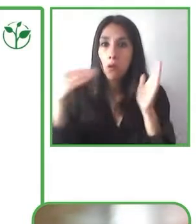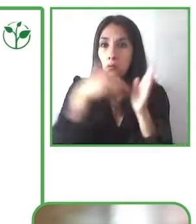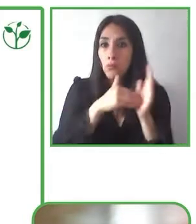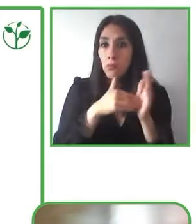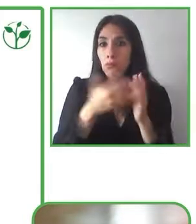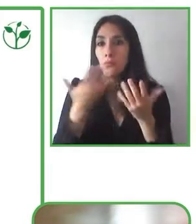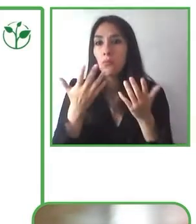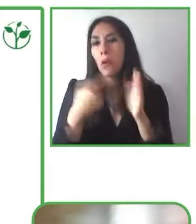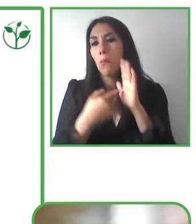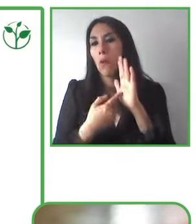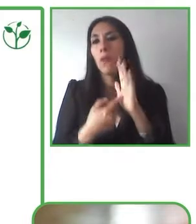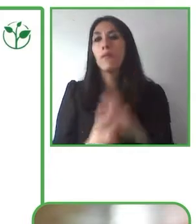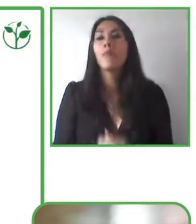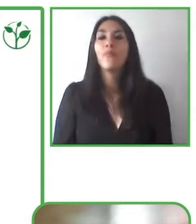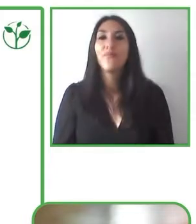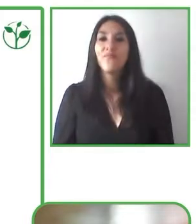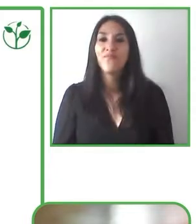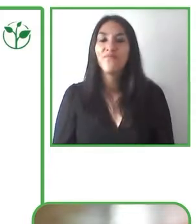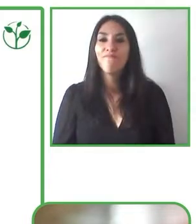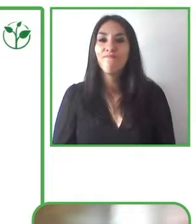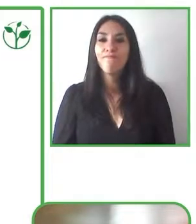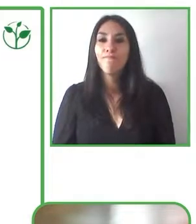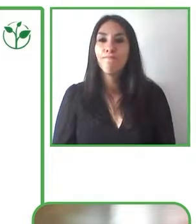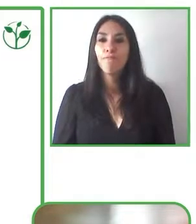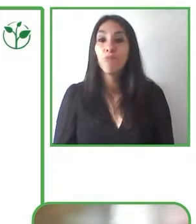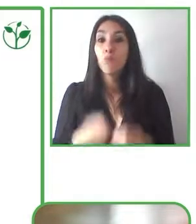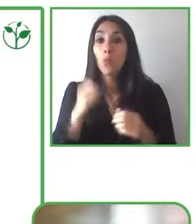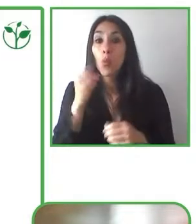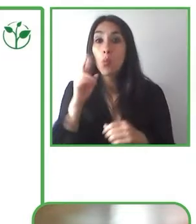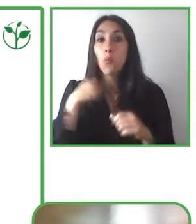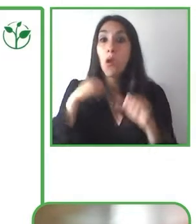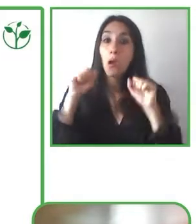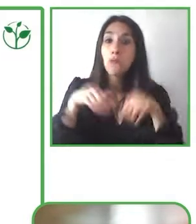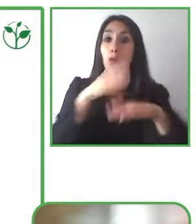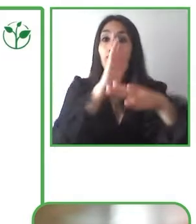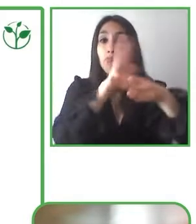them to repeat things for me I would try to figure out fill in them